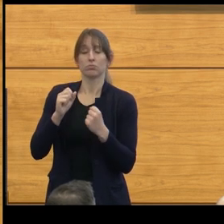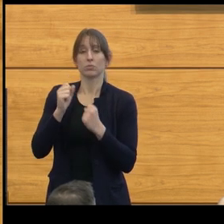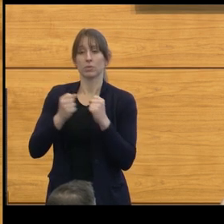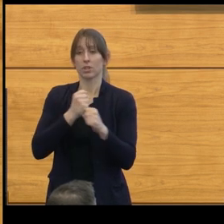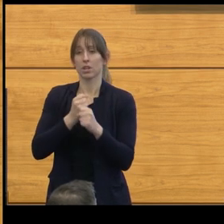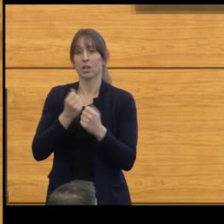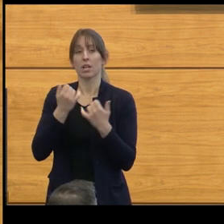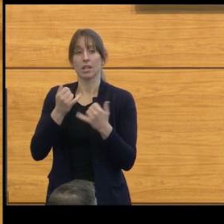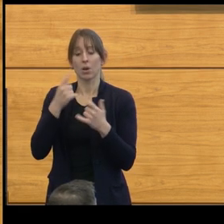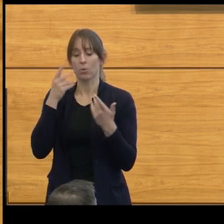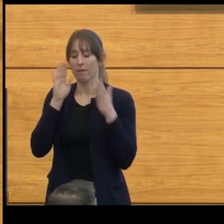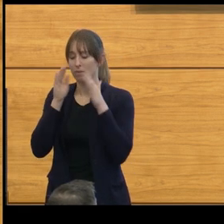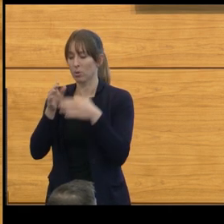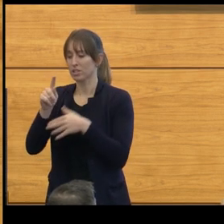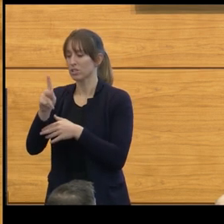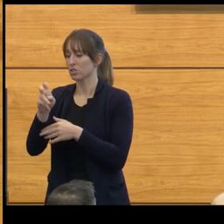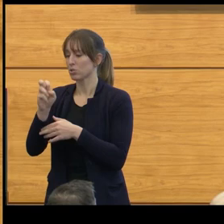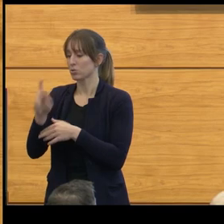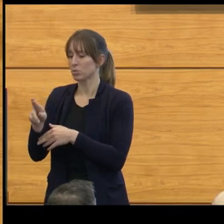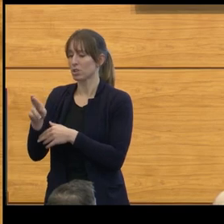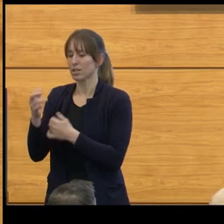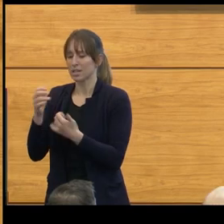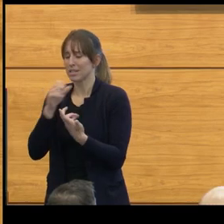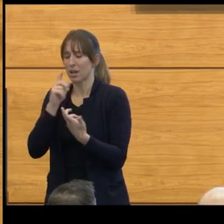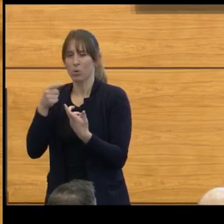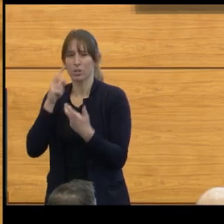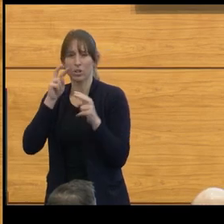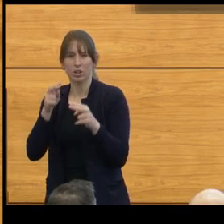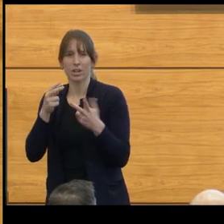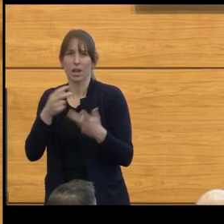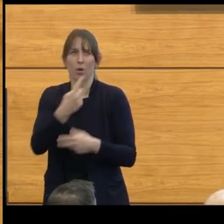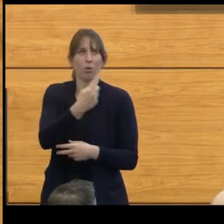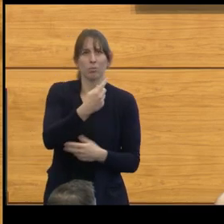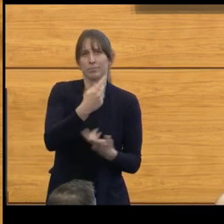whether or not there was a 1p or 19q co-deletion.